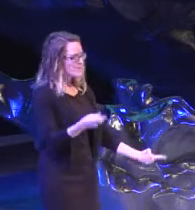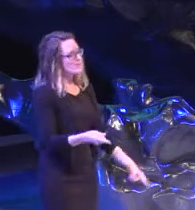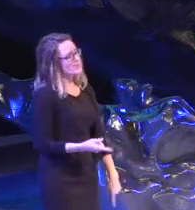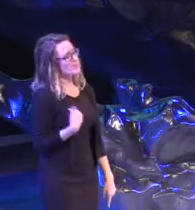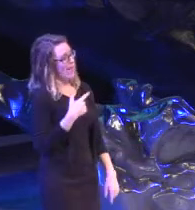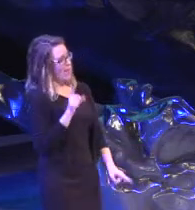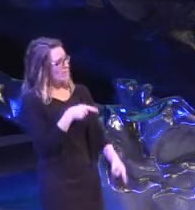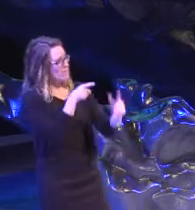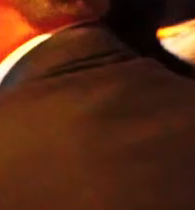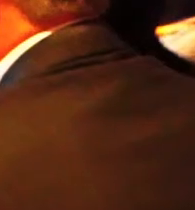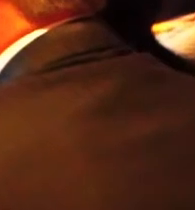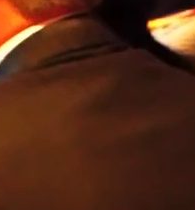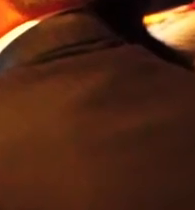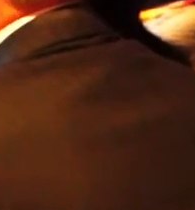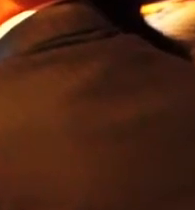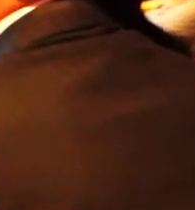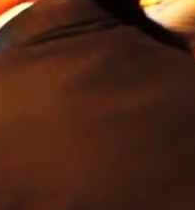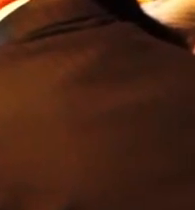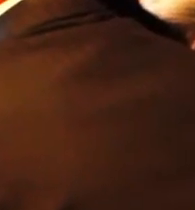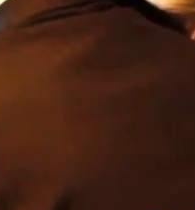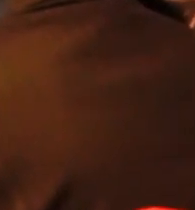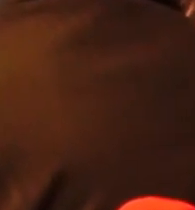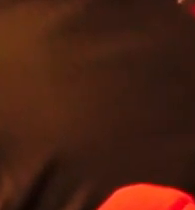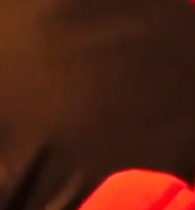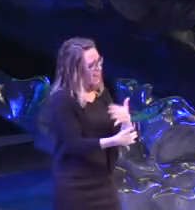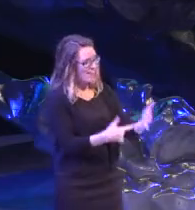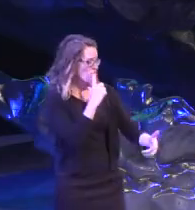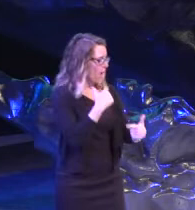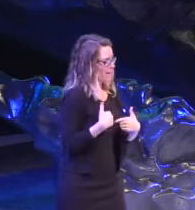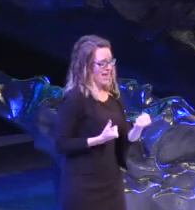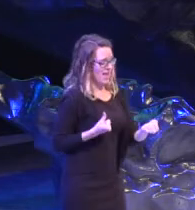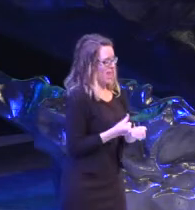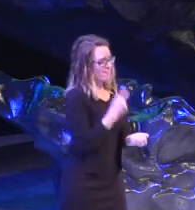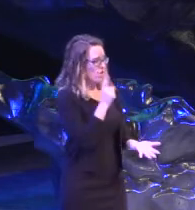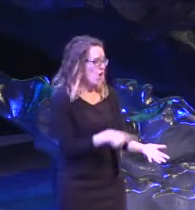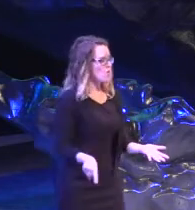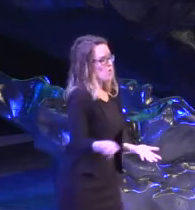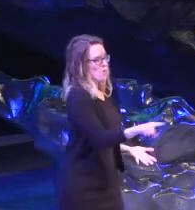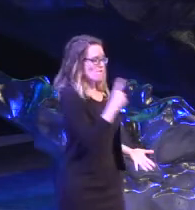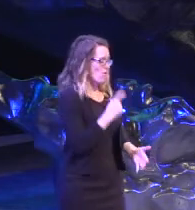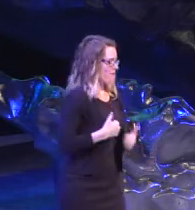I'm runnin' I'm runnin' for me, I'm runnin' for life